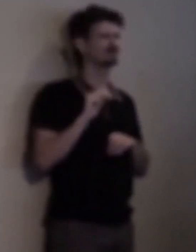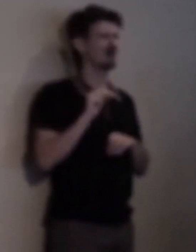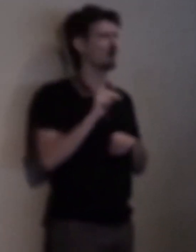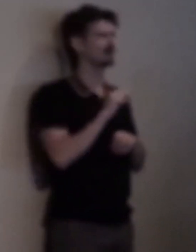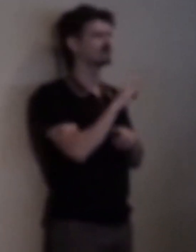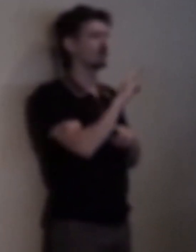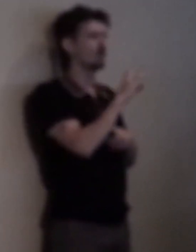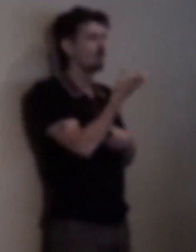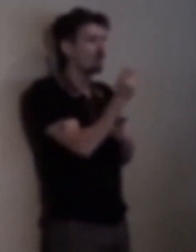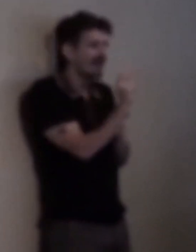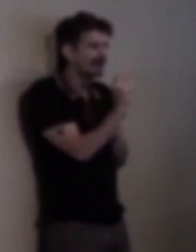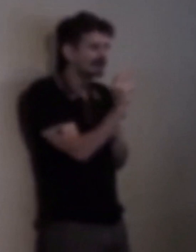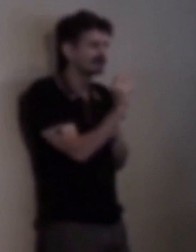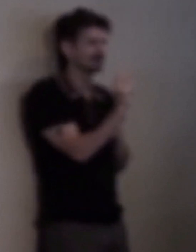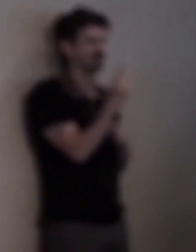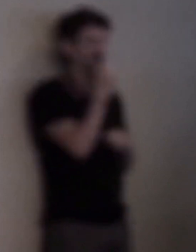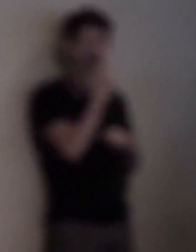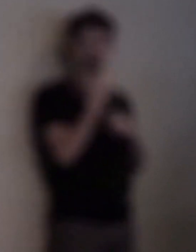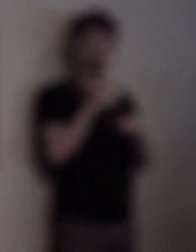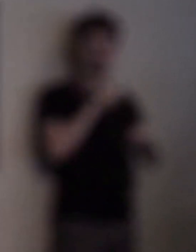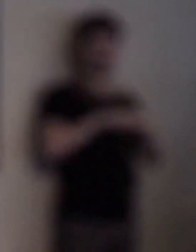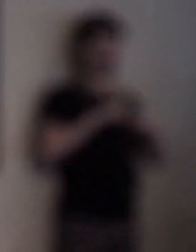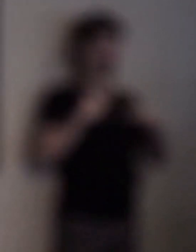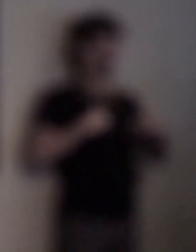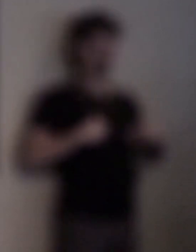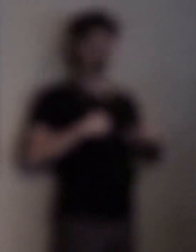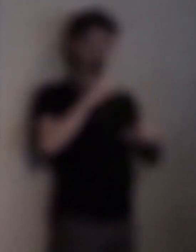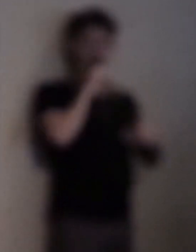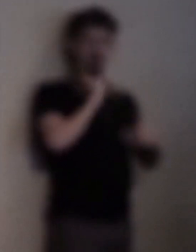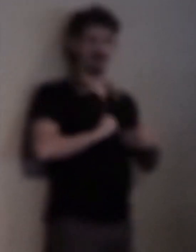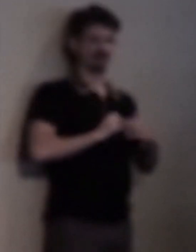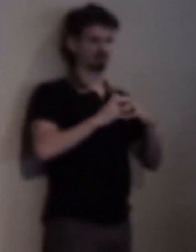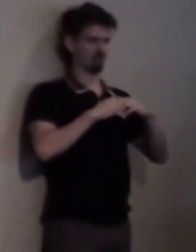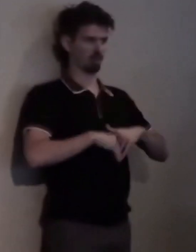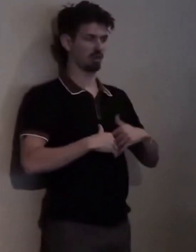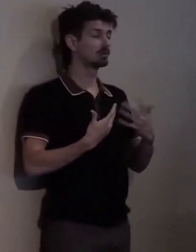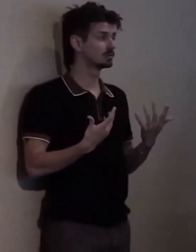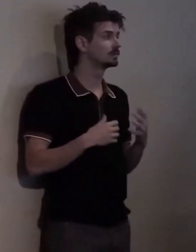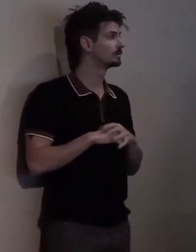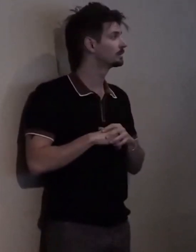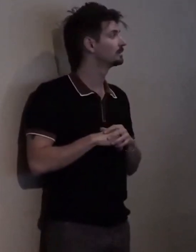'Cause just natural aging, in addition to... Ahh... All of my accolades